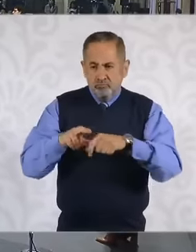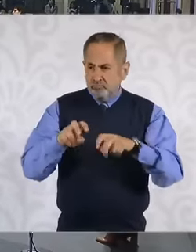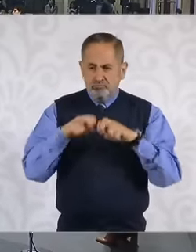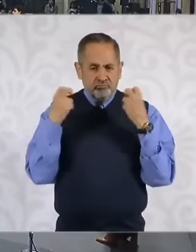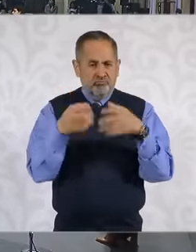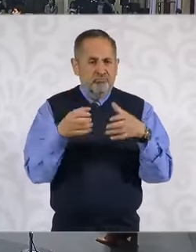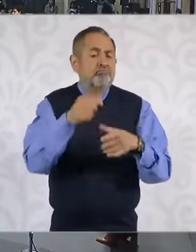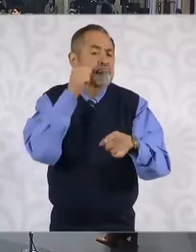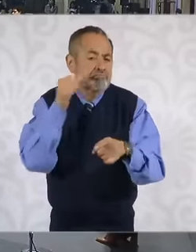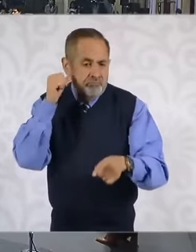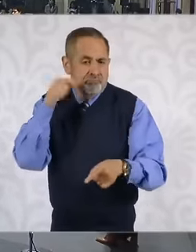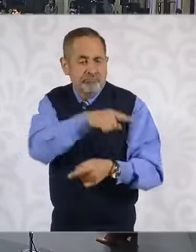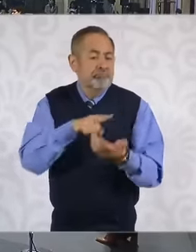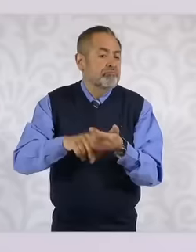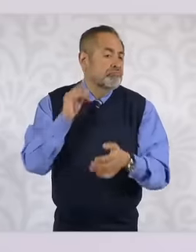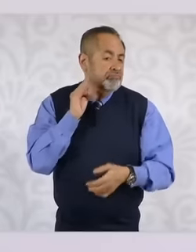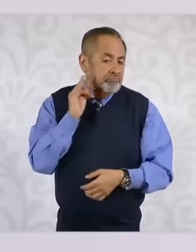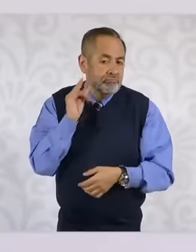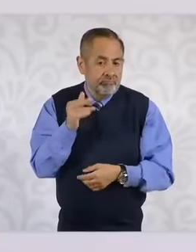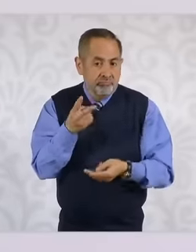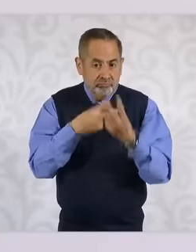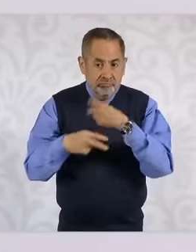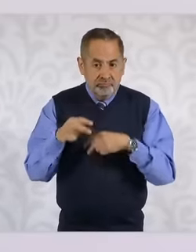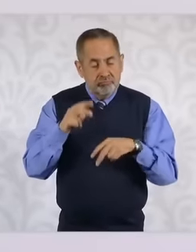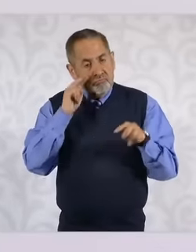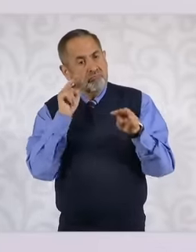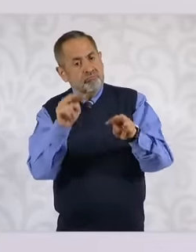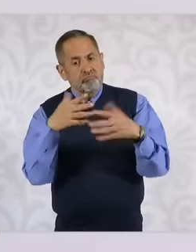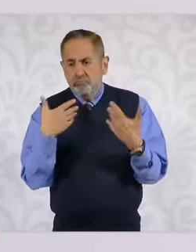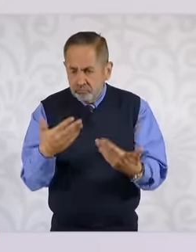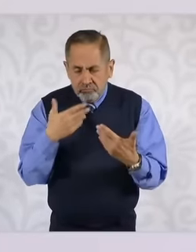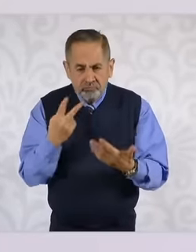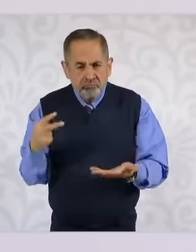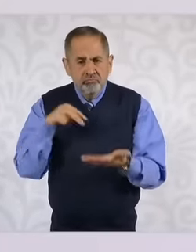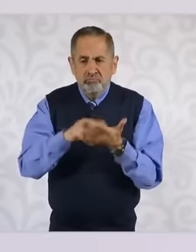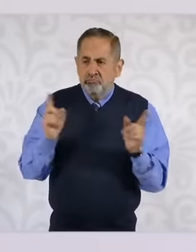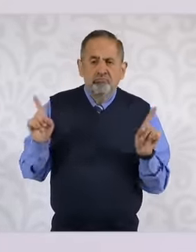the prosecutor because the prosecutor was present at this event he speaks very well No We had seen it